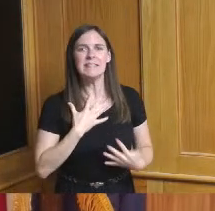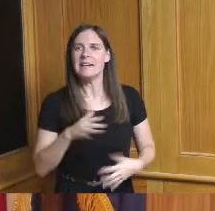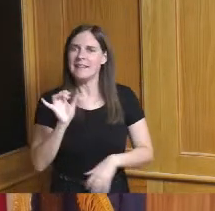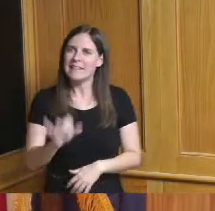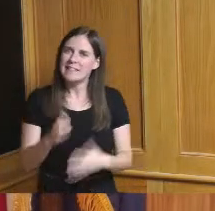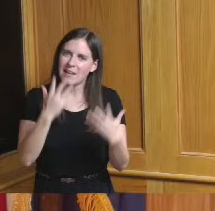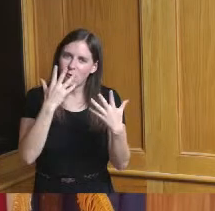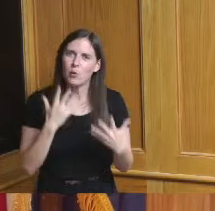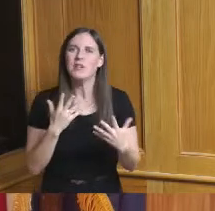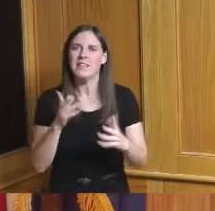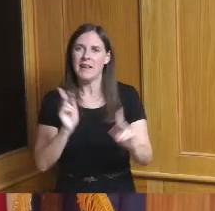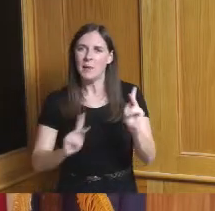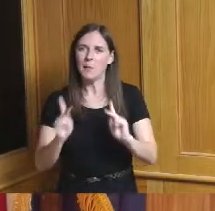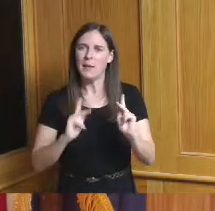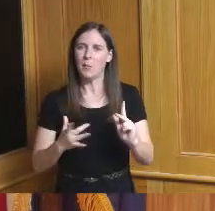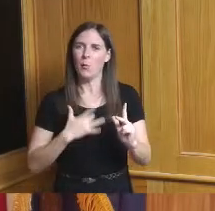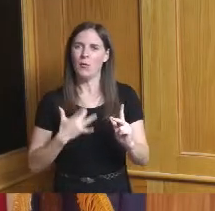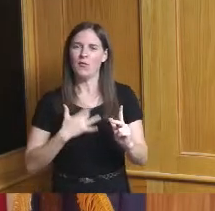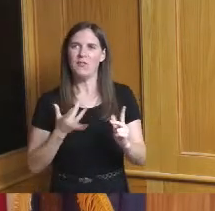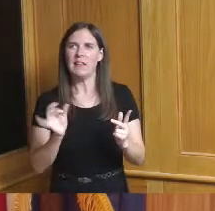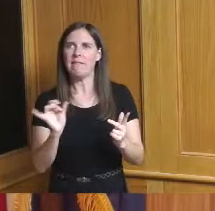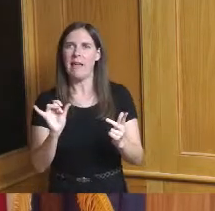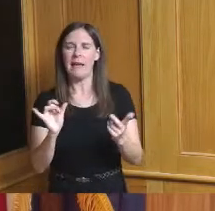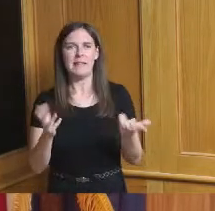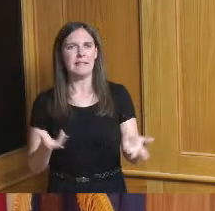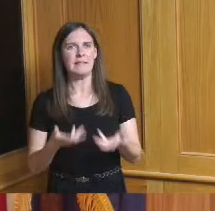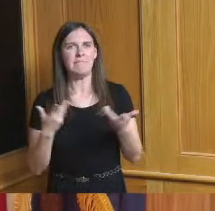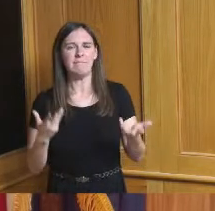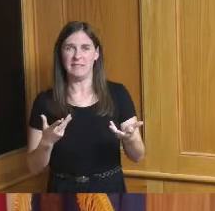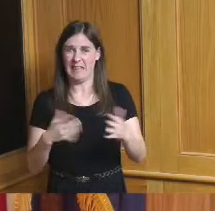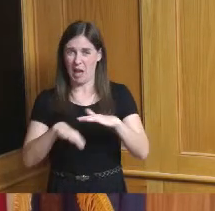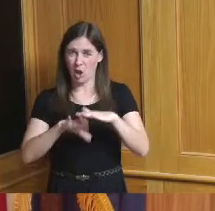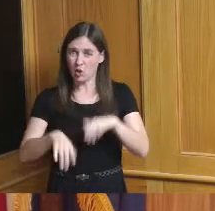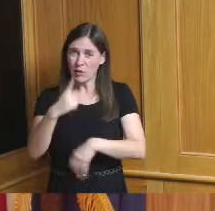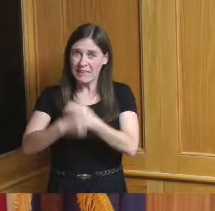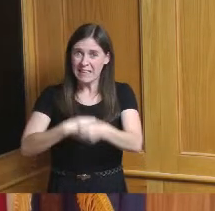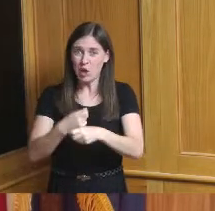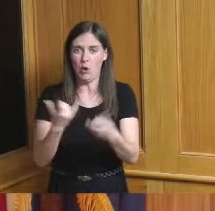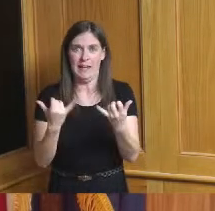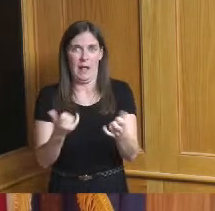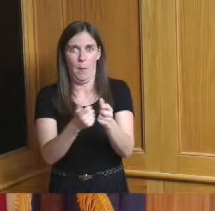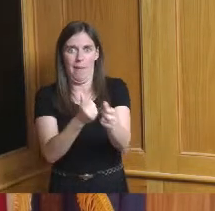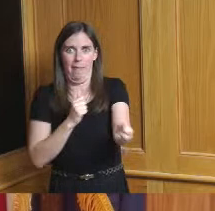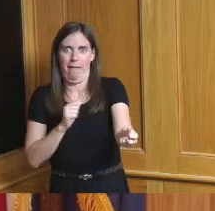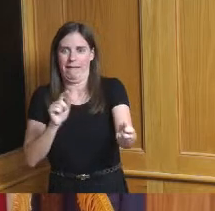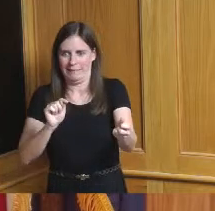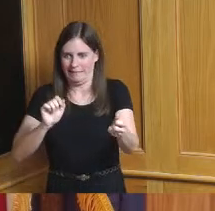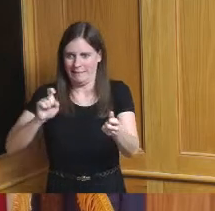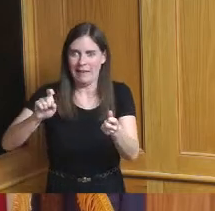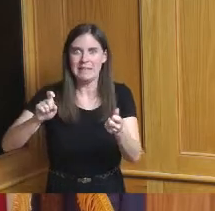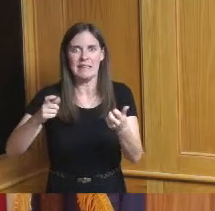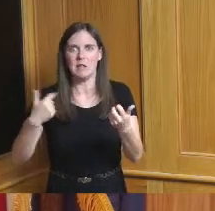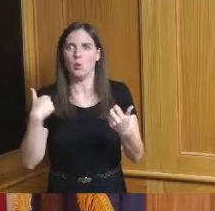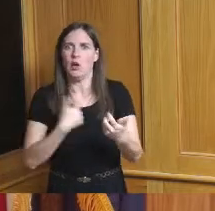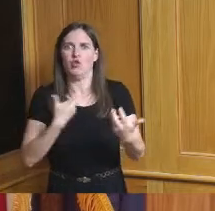as though if they are of a year or less behind in taxes we're coming and grabbing houses not us but